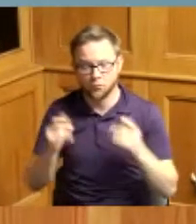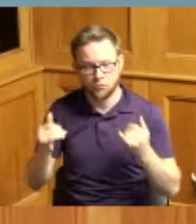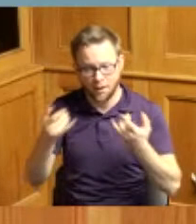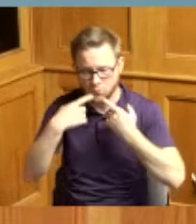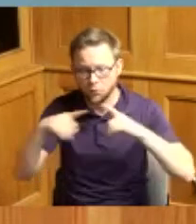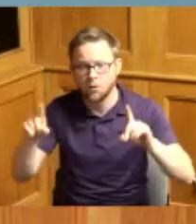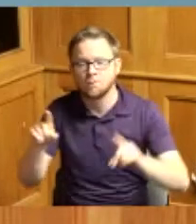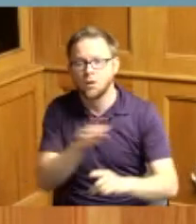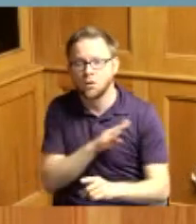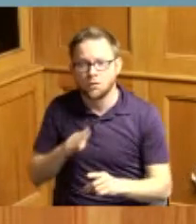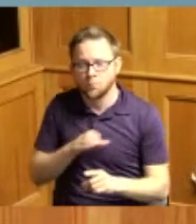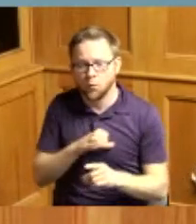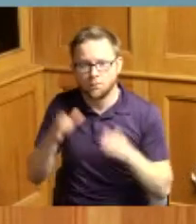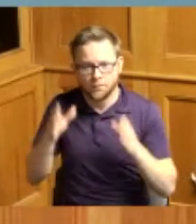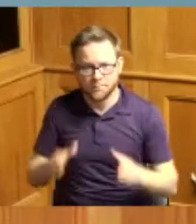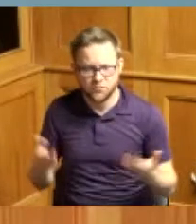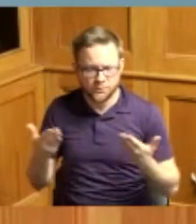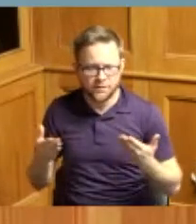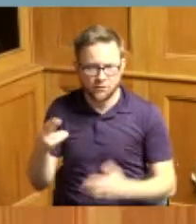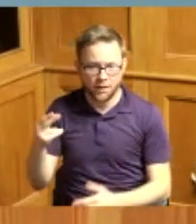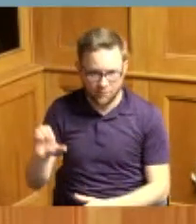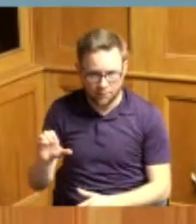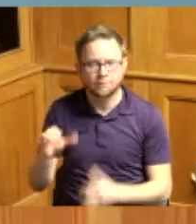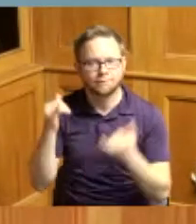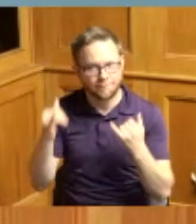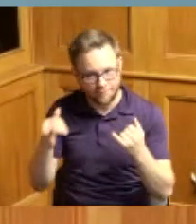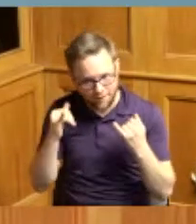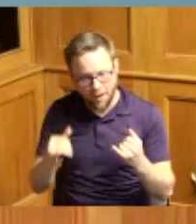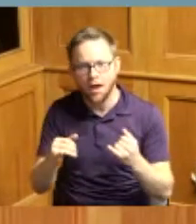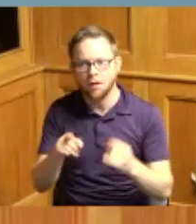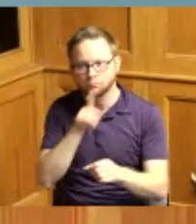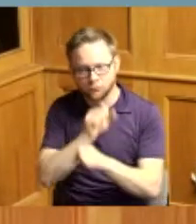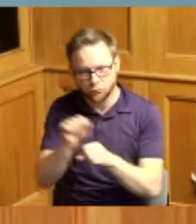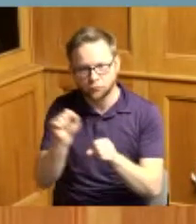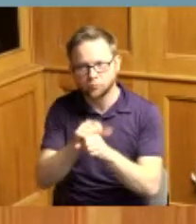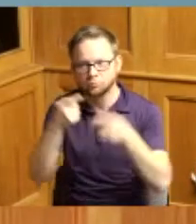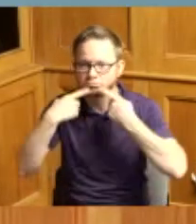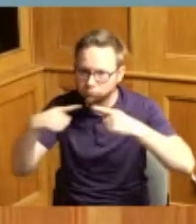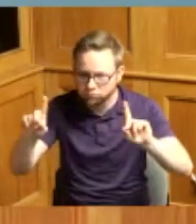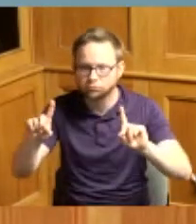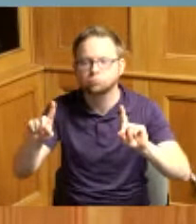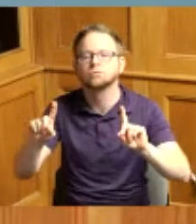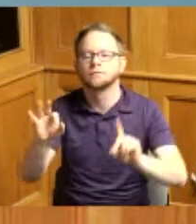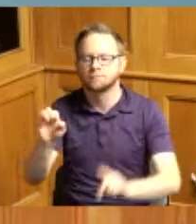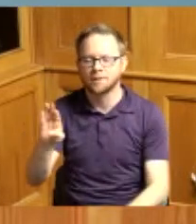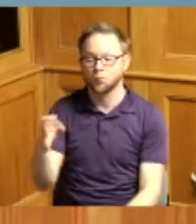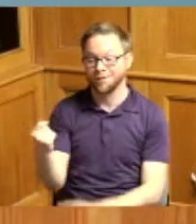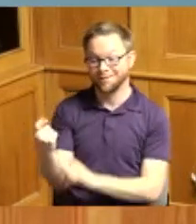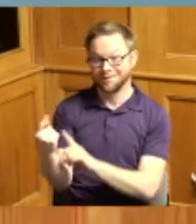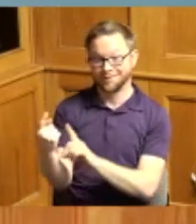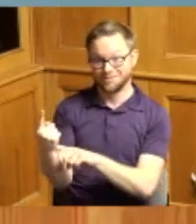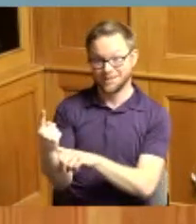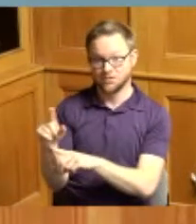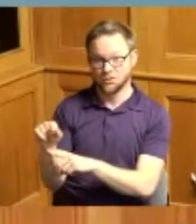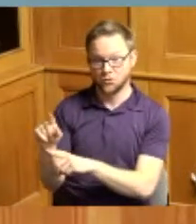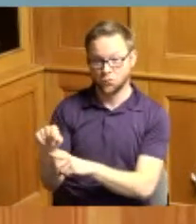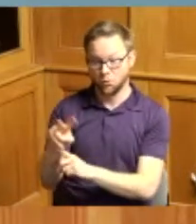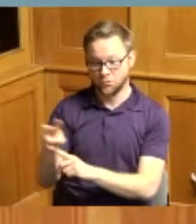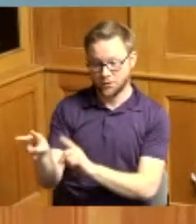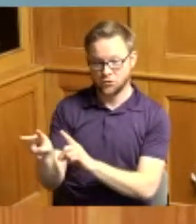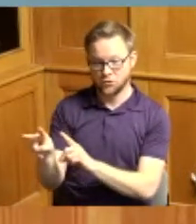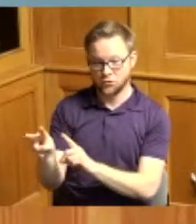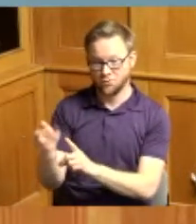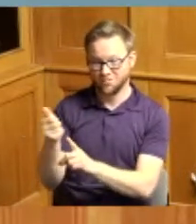Commissioners of Hamilton County does hereby proclaim that the 11th day of February 2022 is